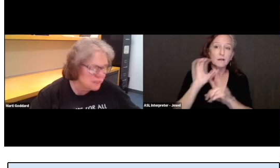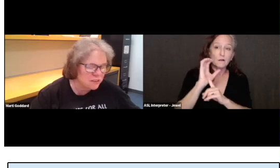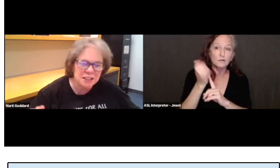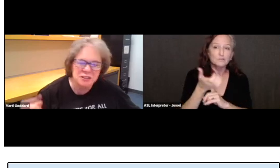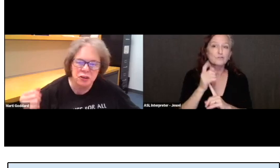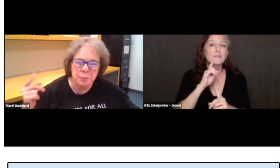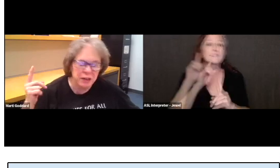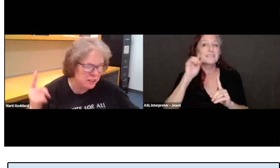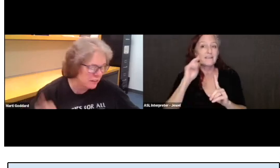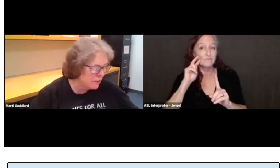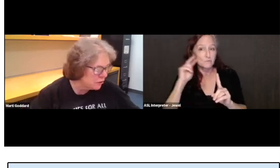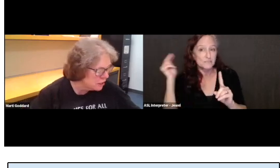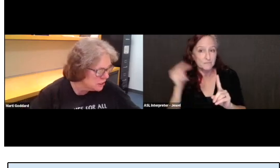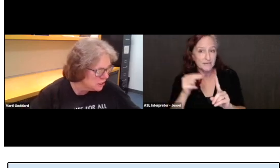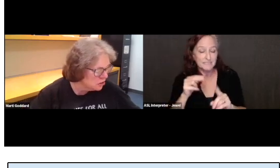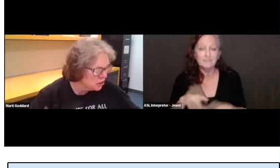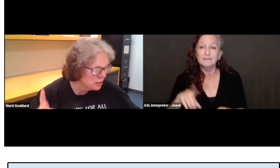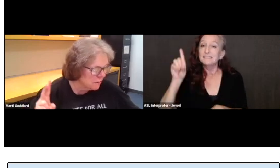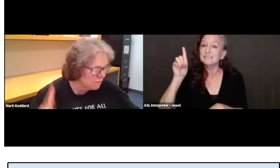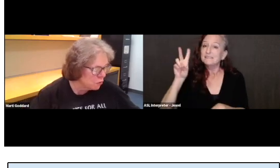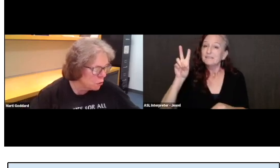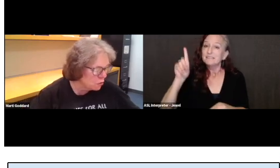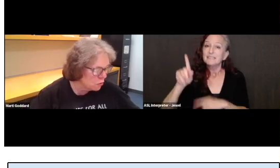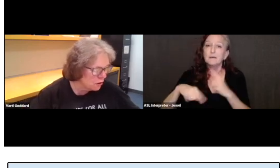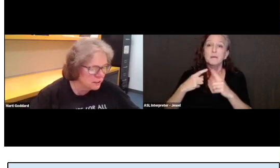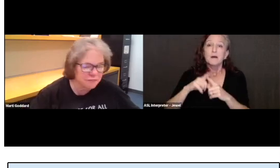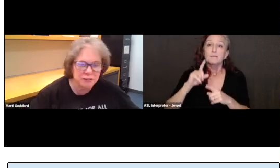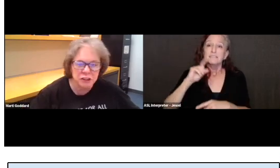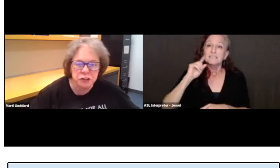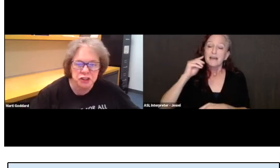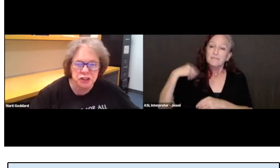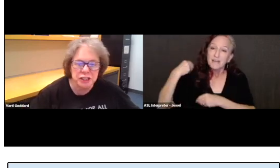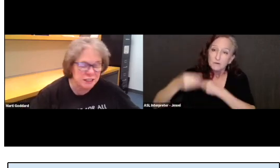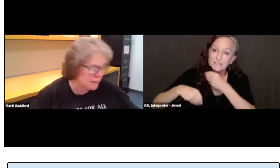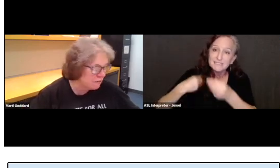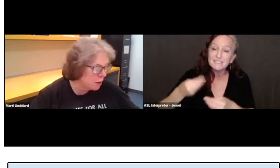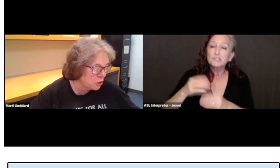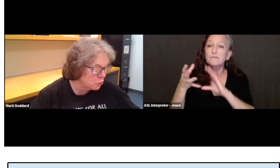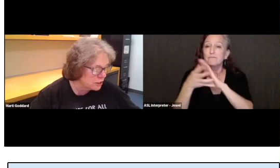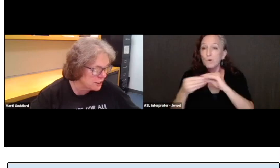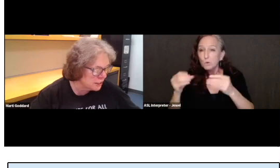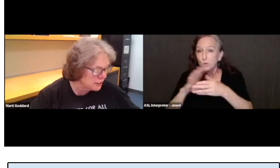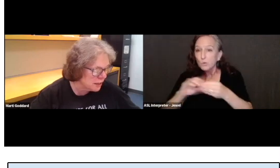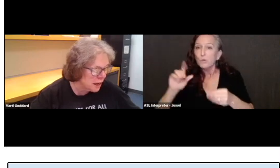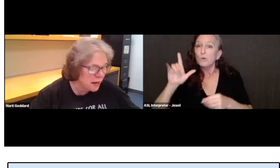The DVDs are about deaf heritage, deaf folklore, deaf literature, and deaf minorities.